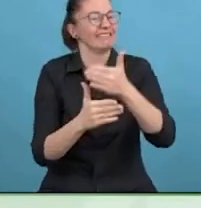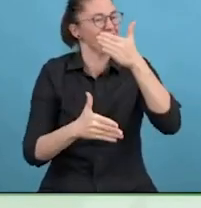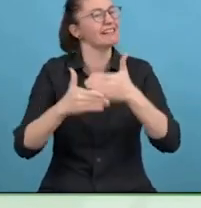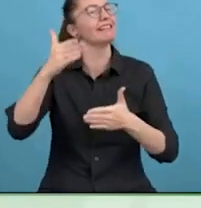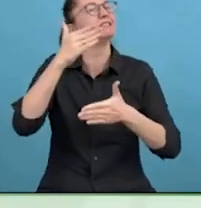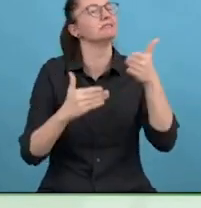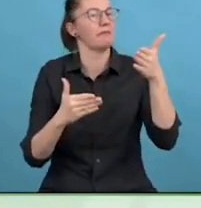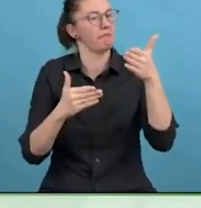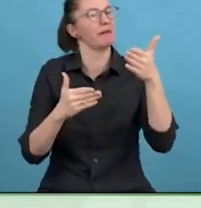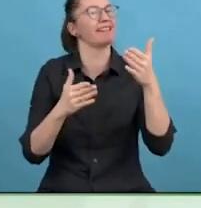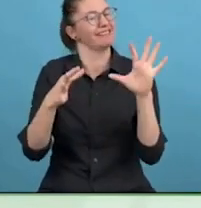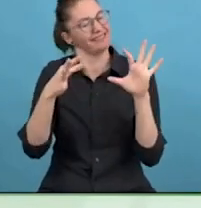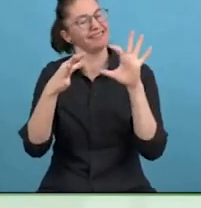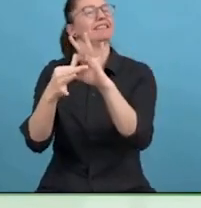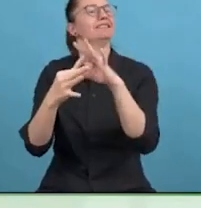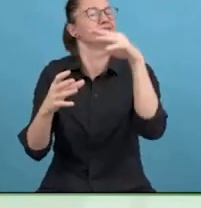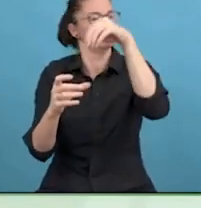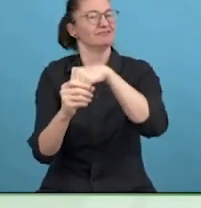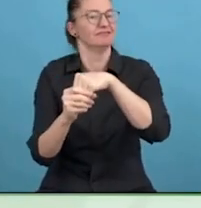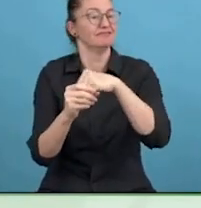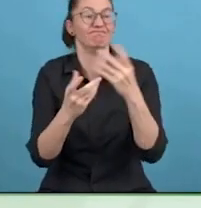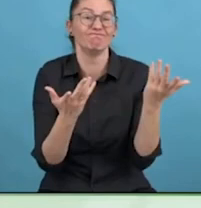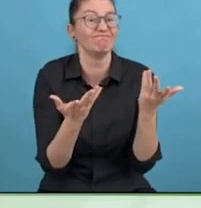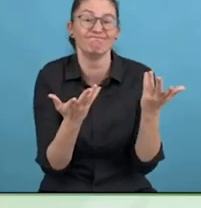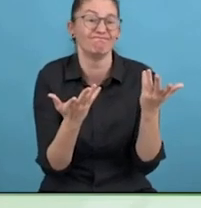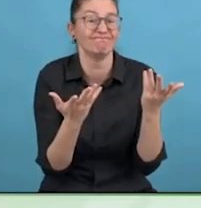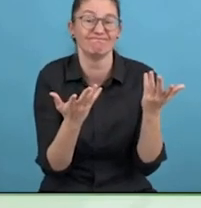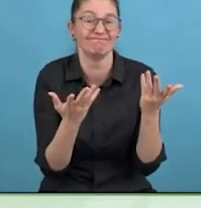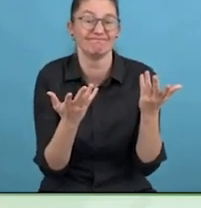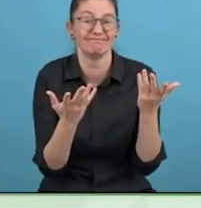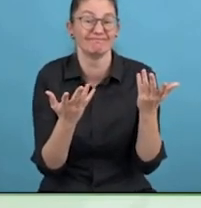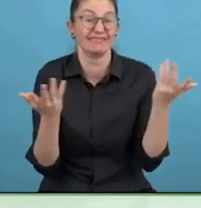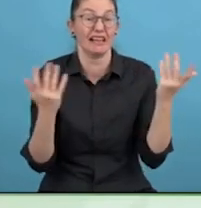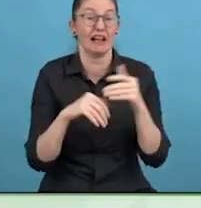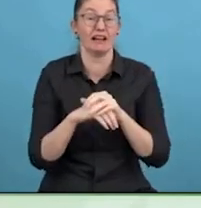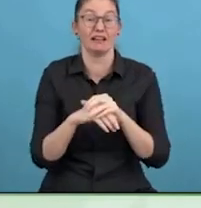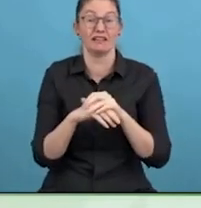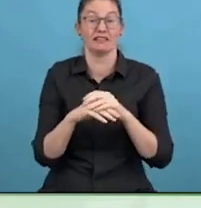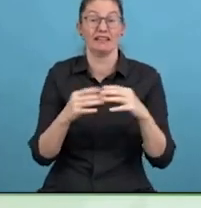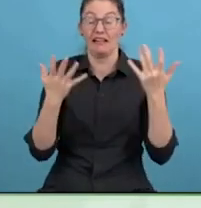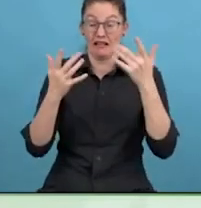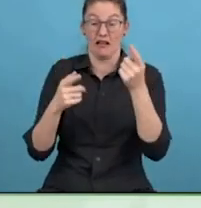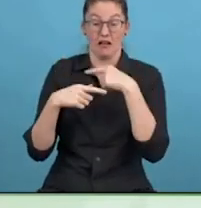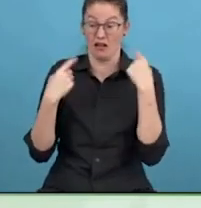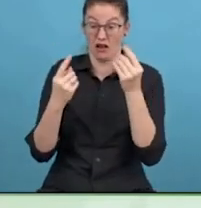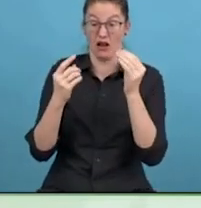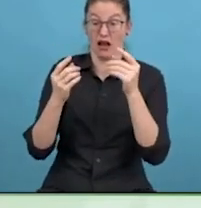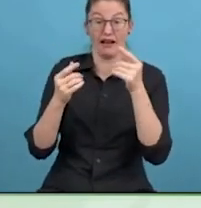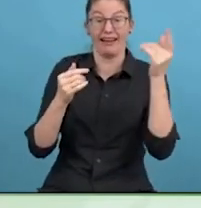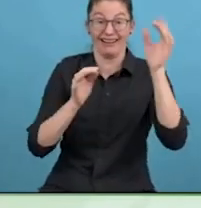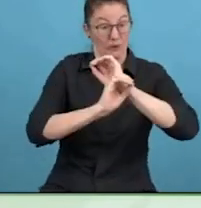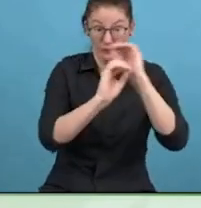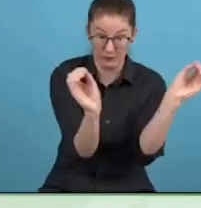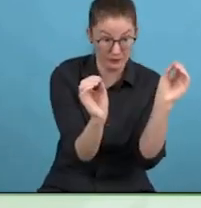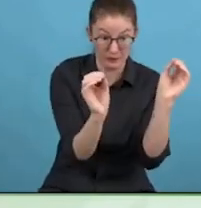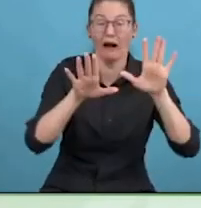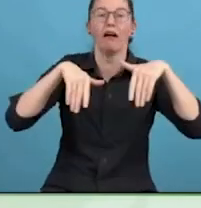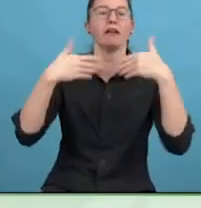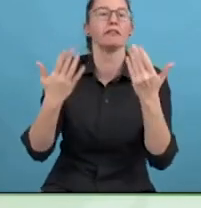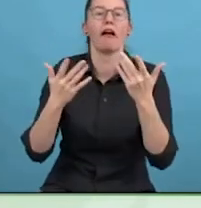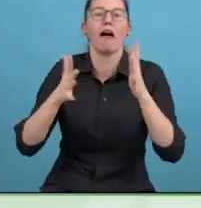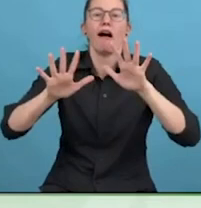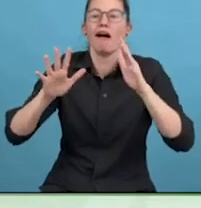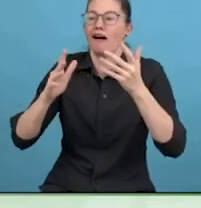With so many disability NGOs all around us here, what would be… Two